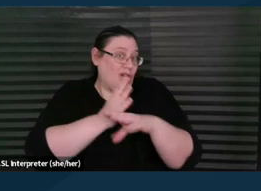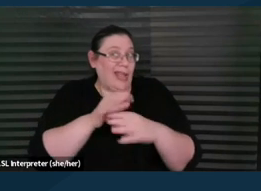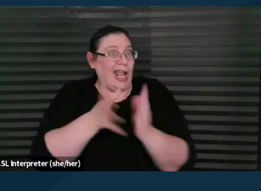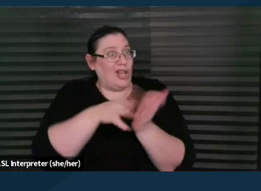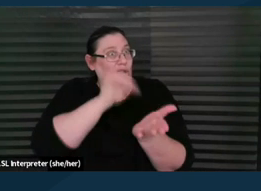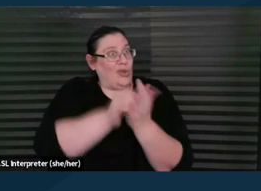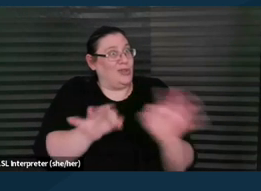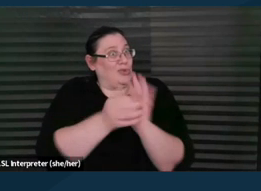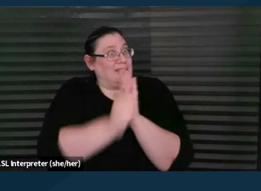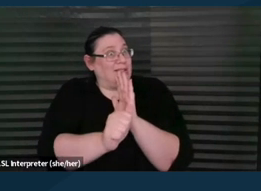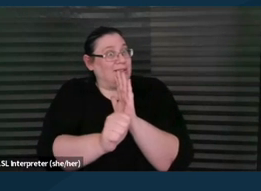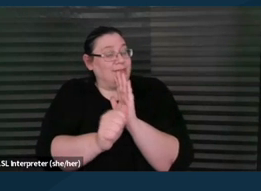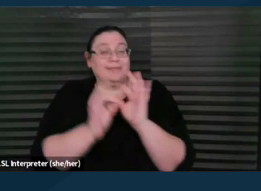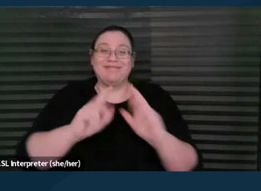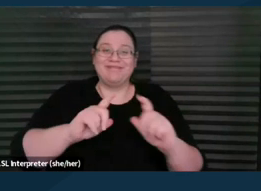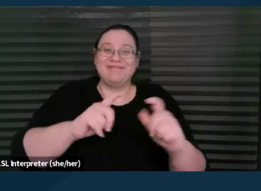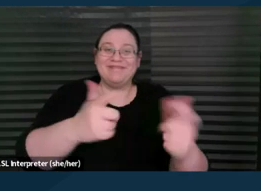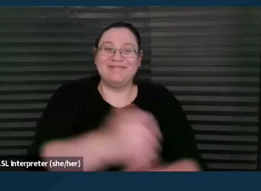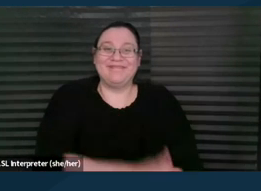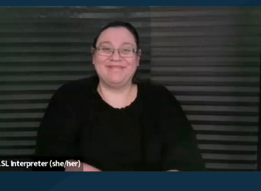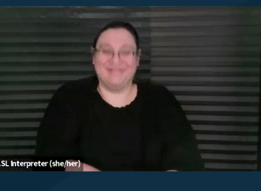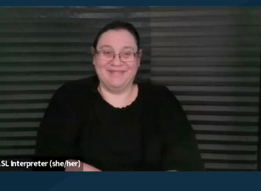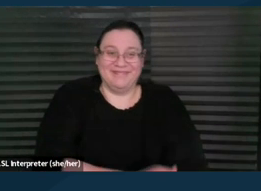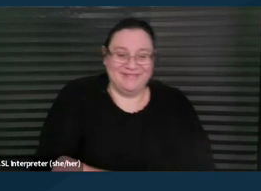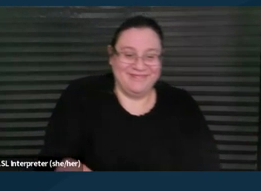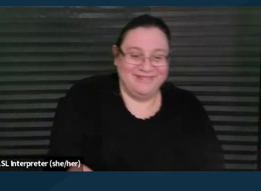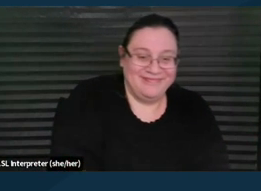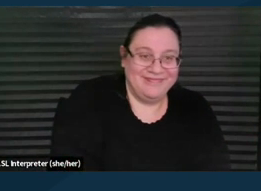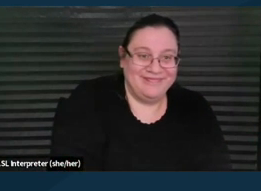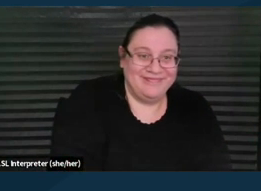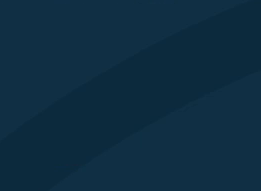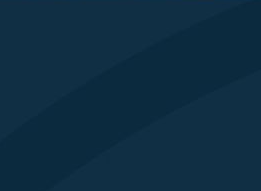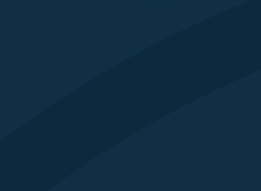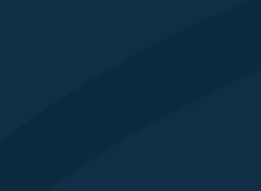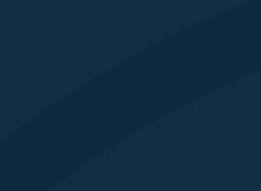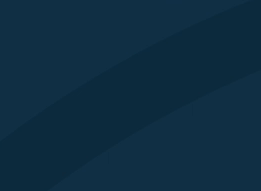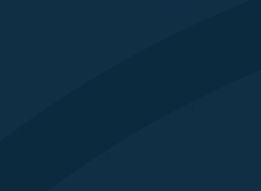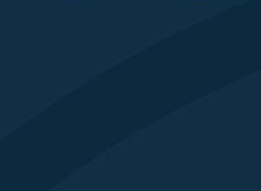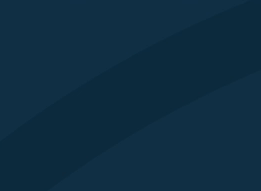And I think it's, you know, that empathy piece, that active listening piece, the